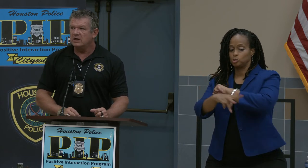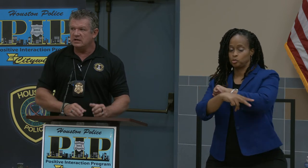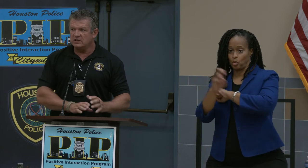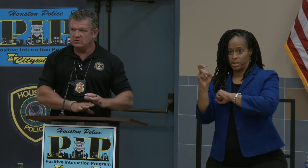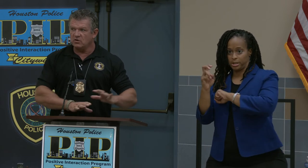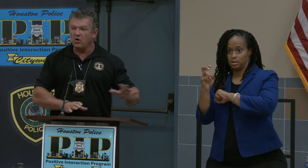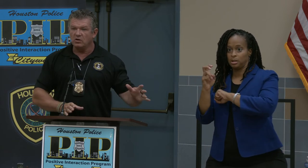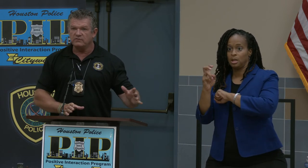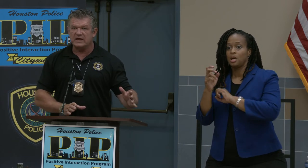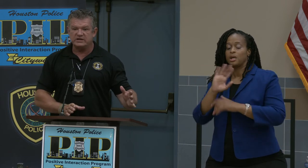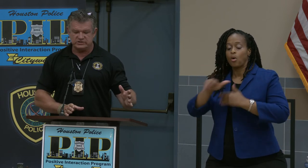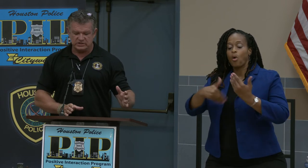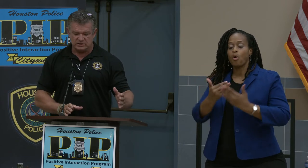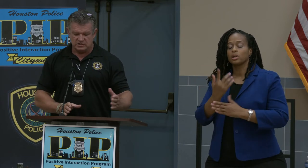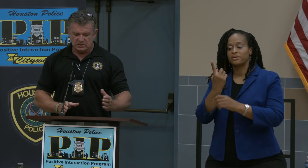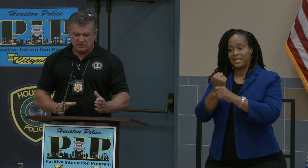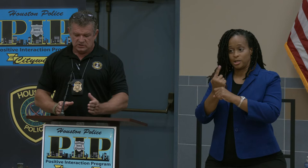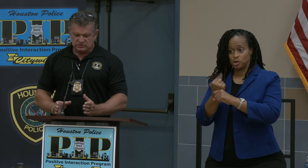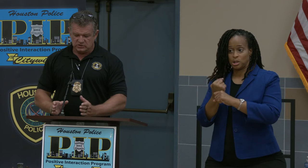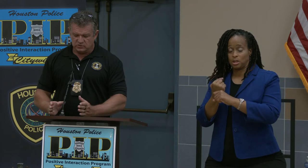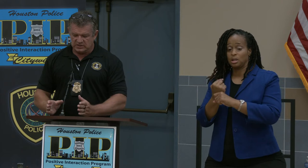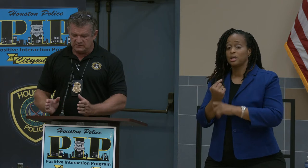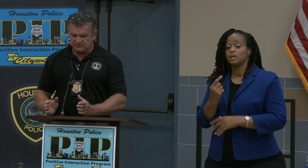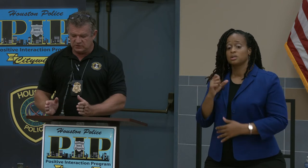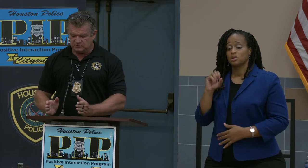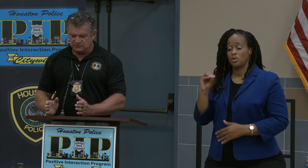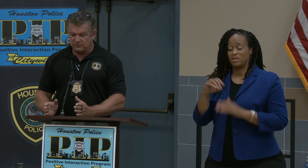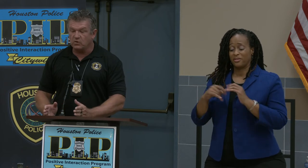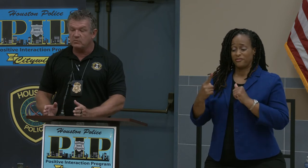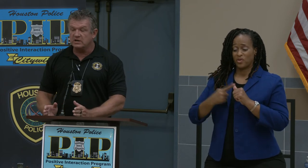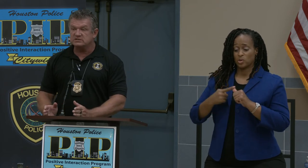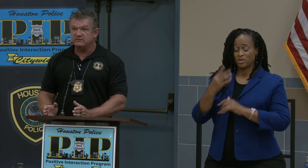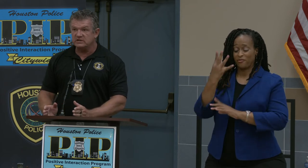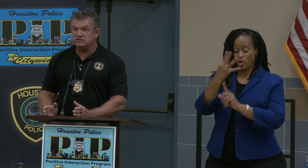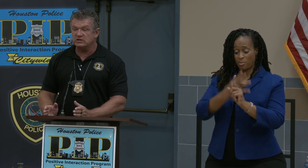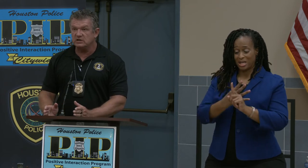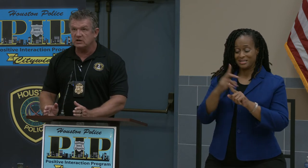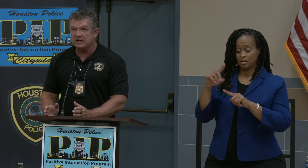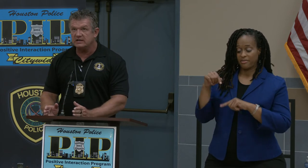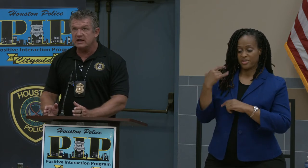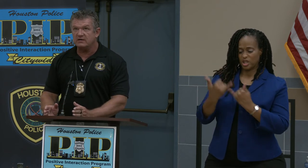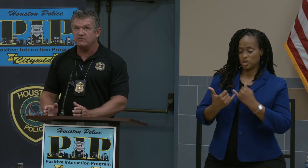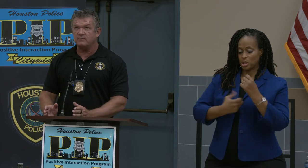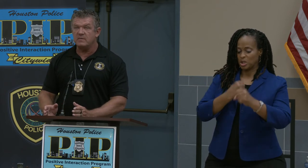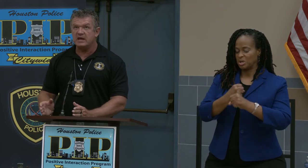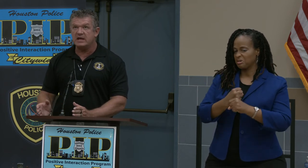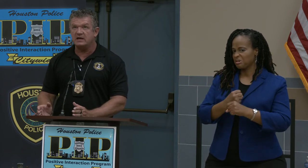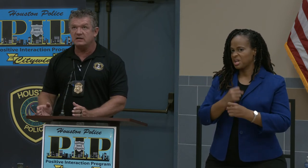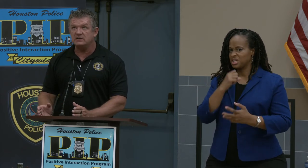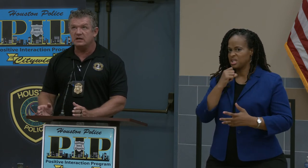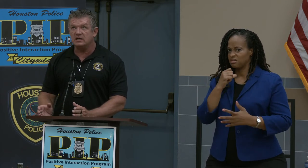In all of last year. So in the first four months of this year, I didn't have May added in yet